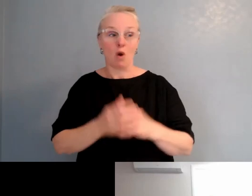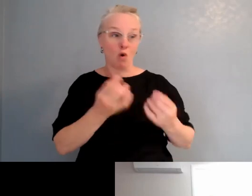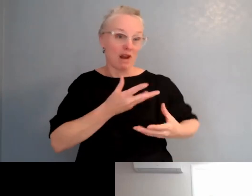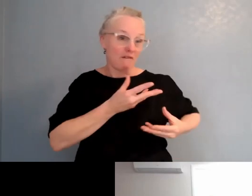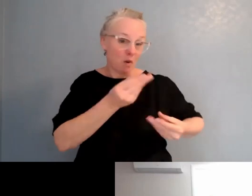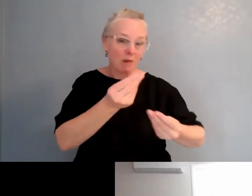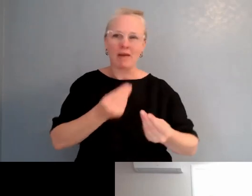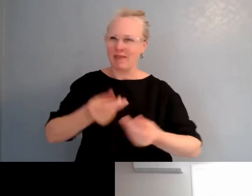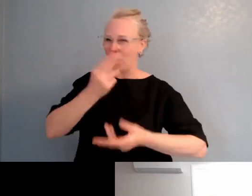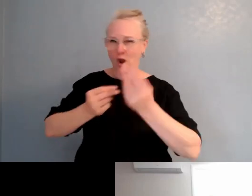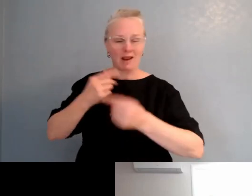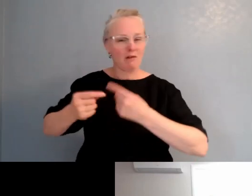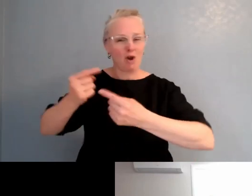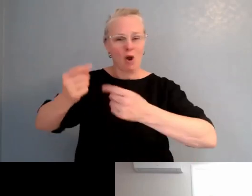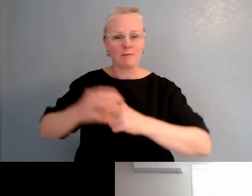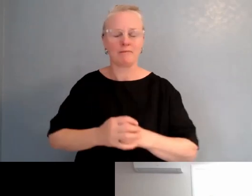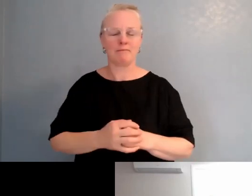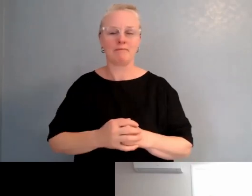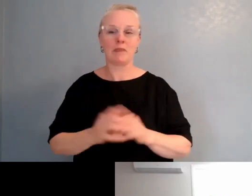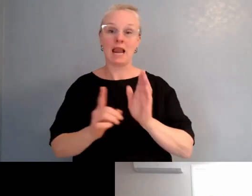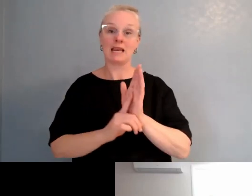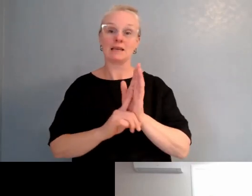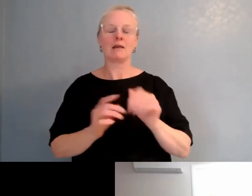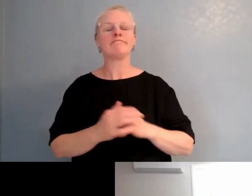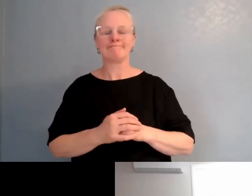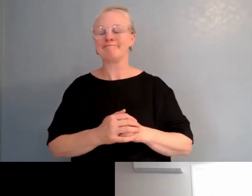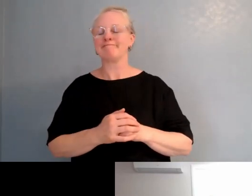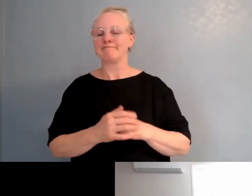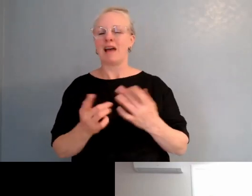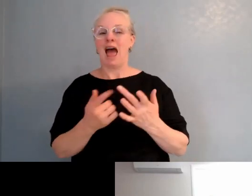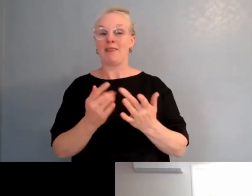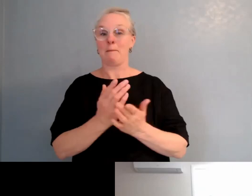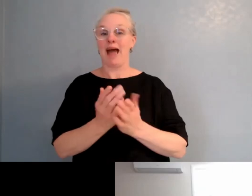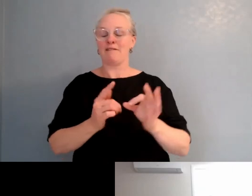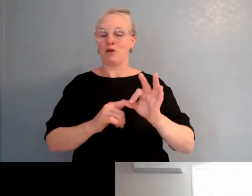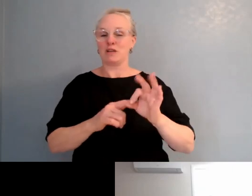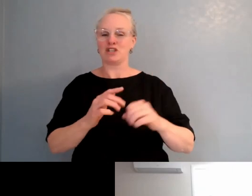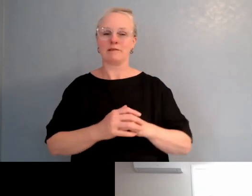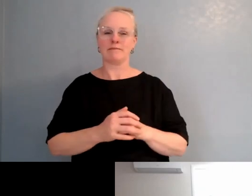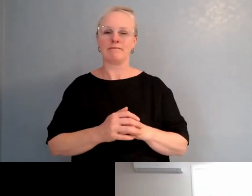The other part of that question was around when you have that assessment